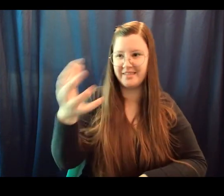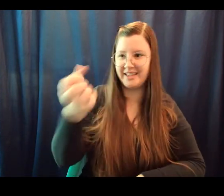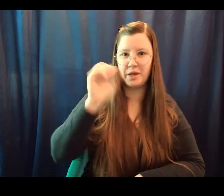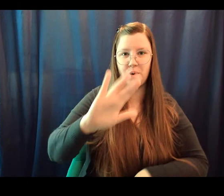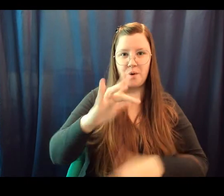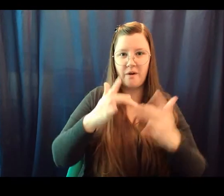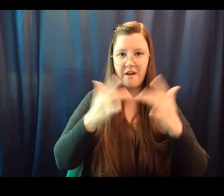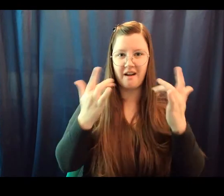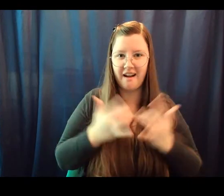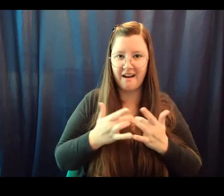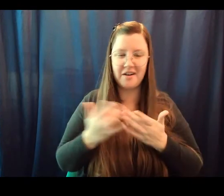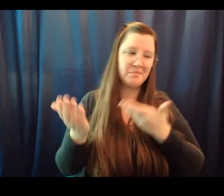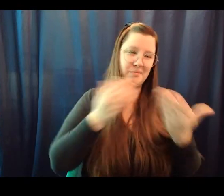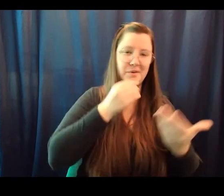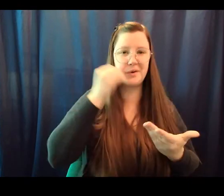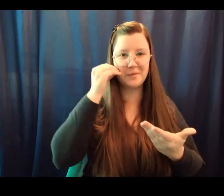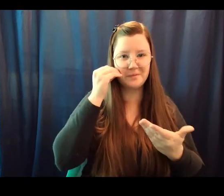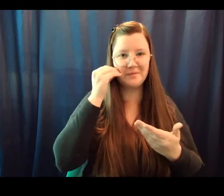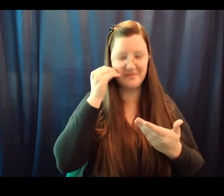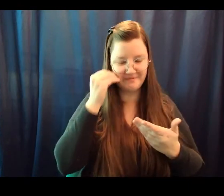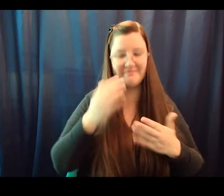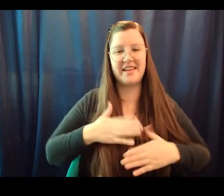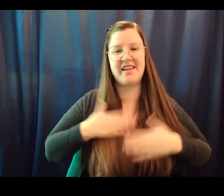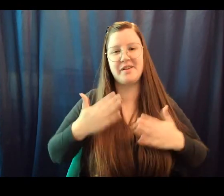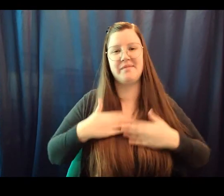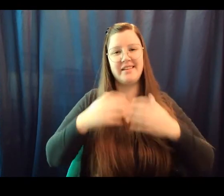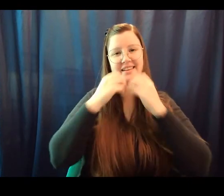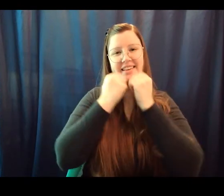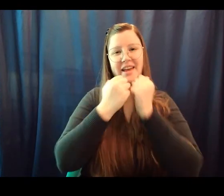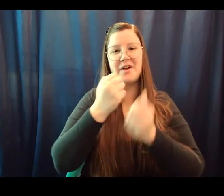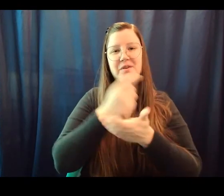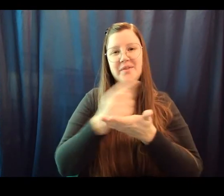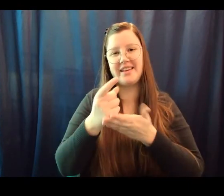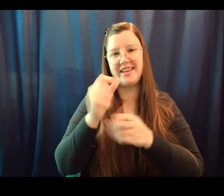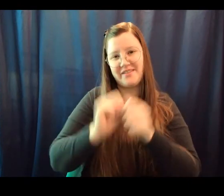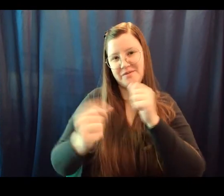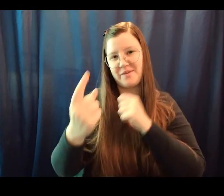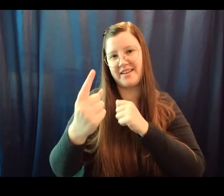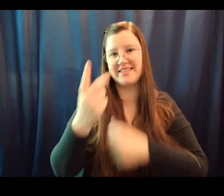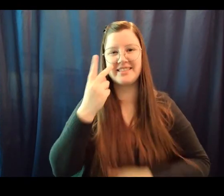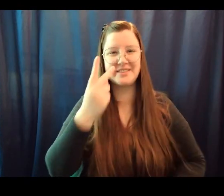happy care week everybody we'll see you soon.